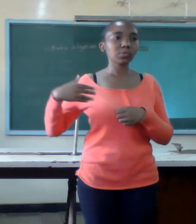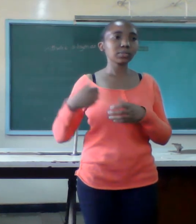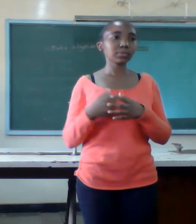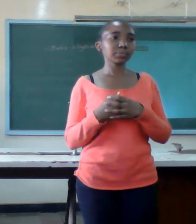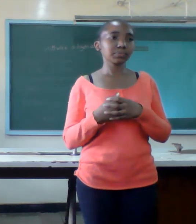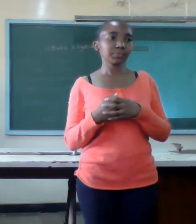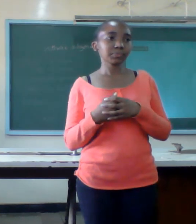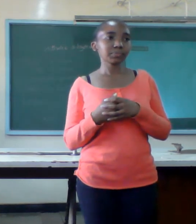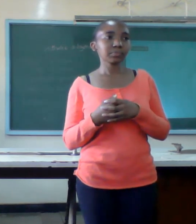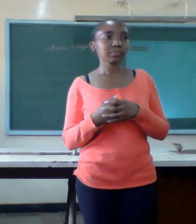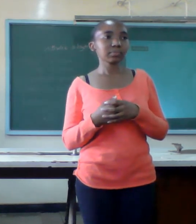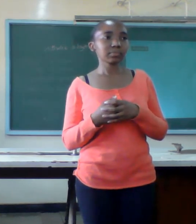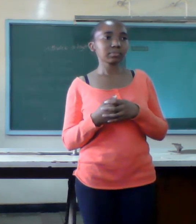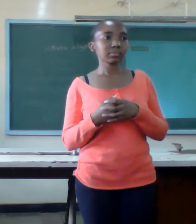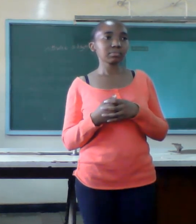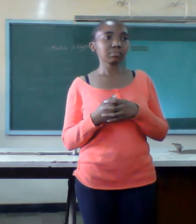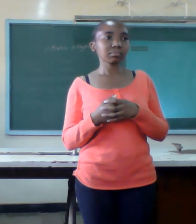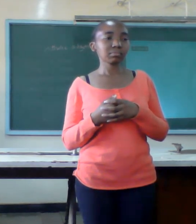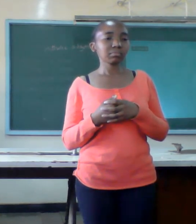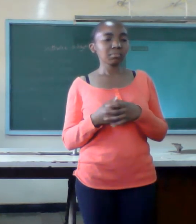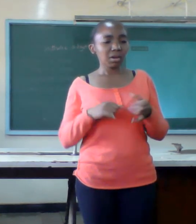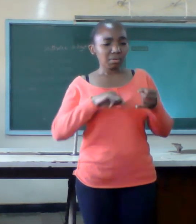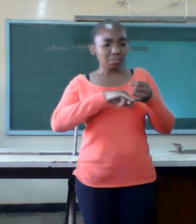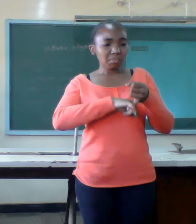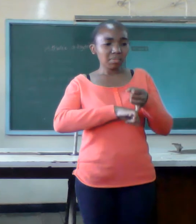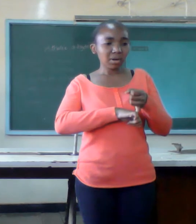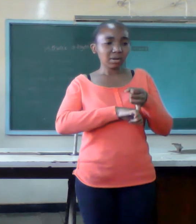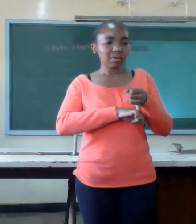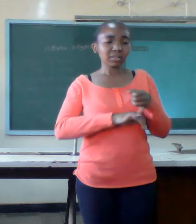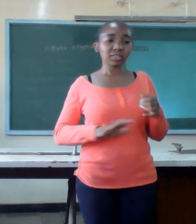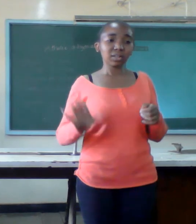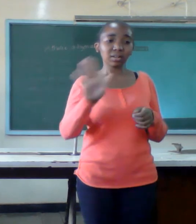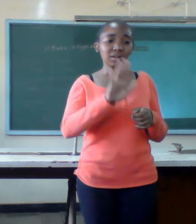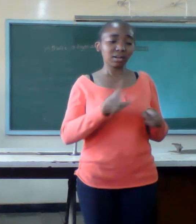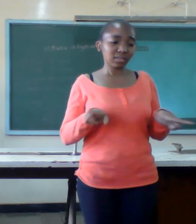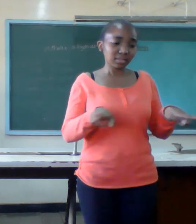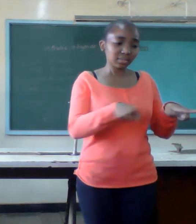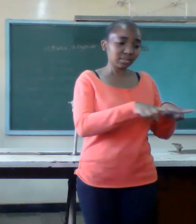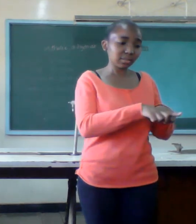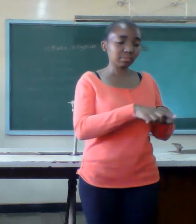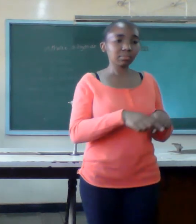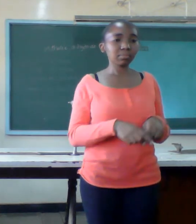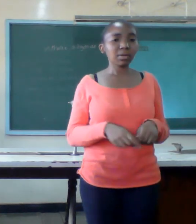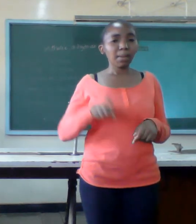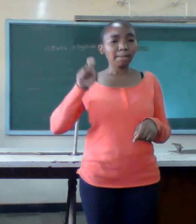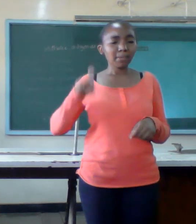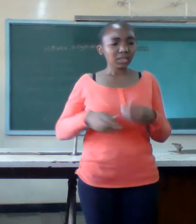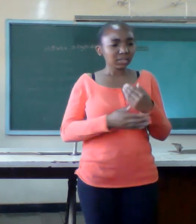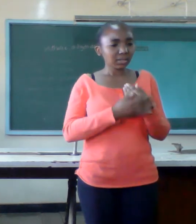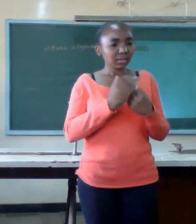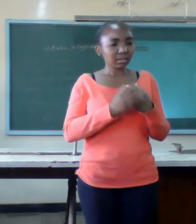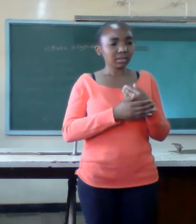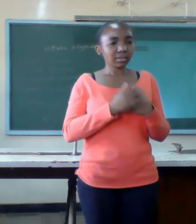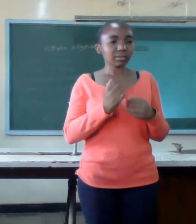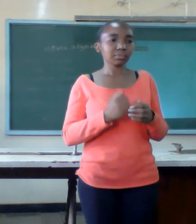marriage is like a car that needs proper meetings and proper service